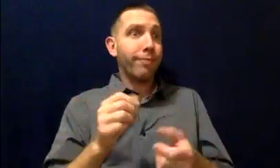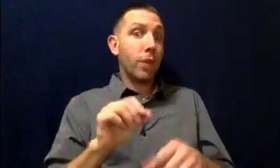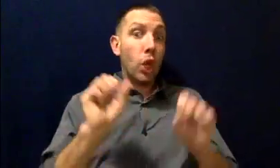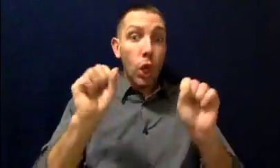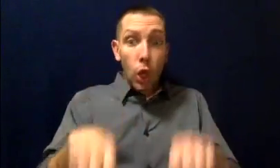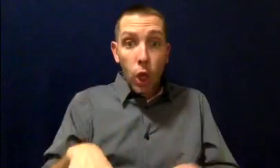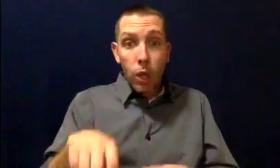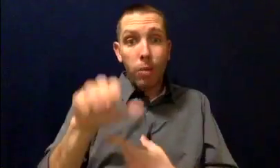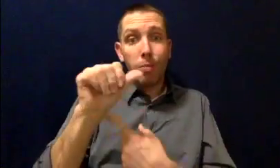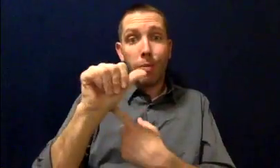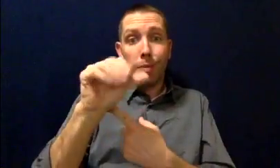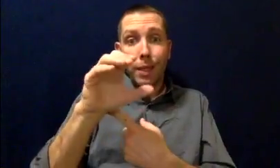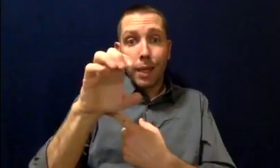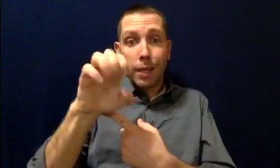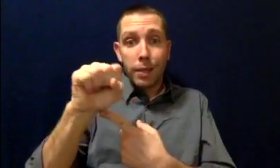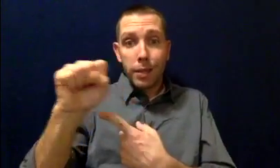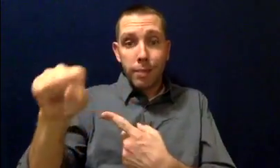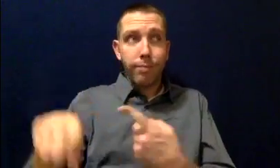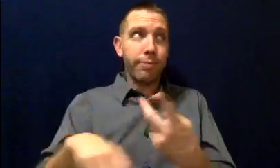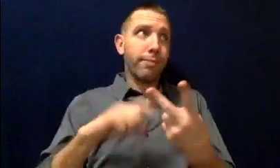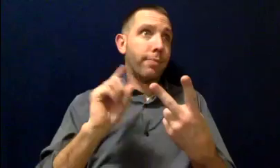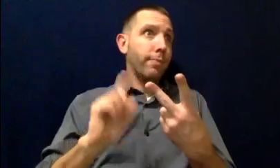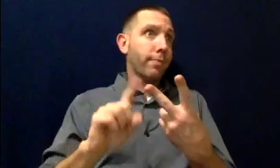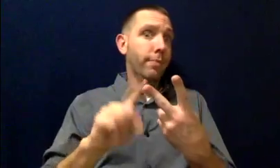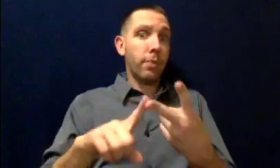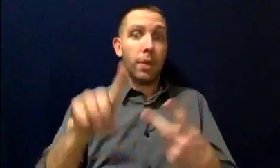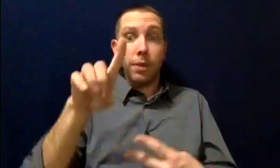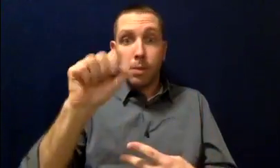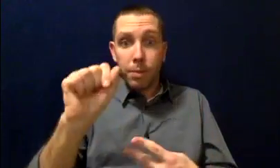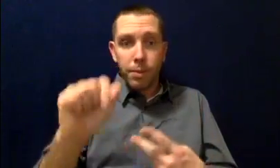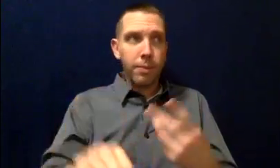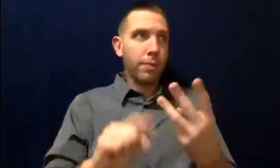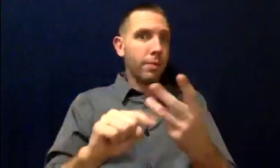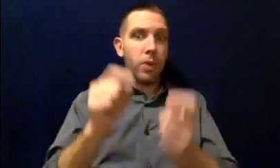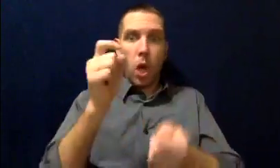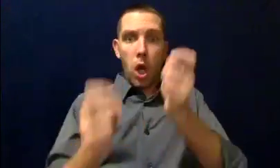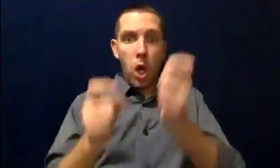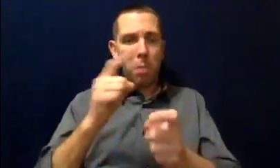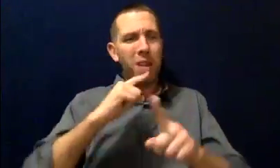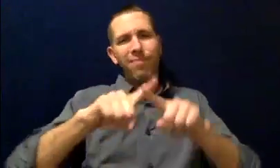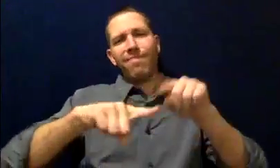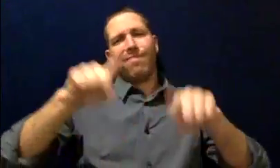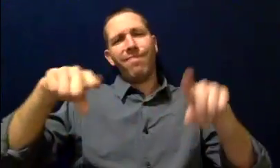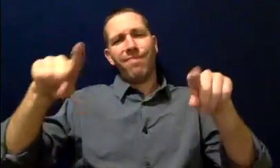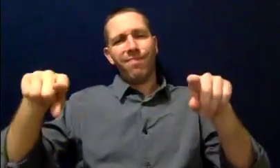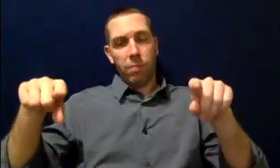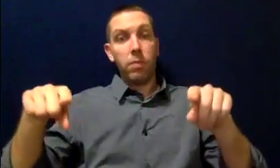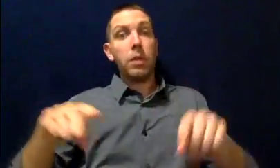Every college has one, although it may go by a different name.